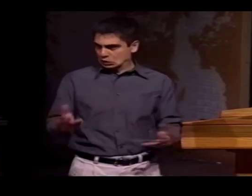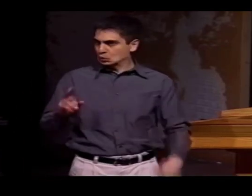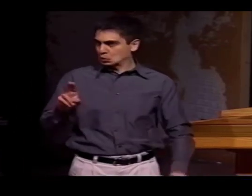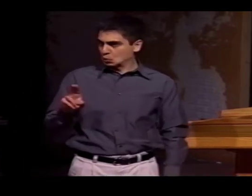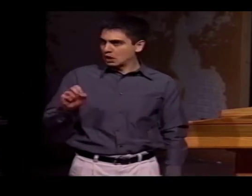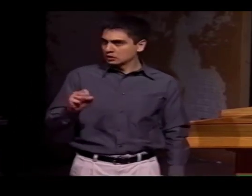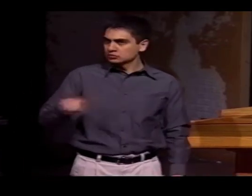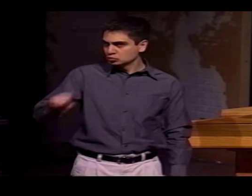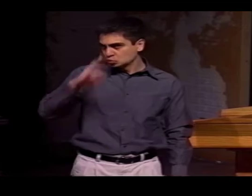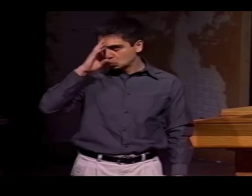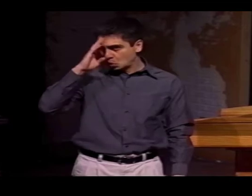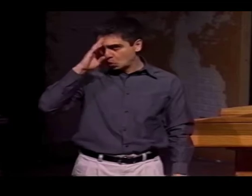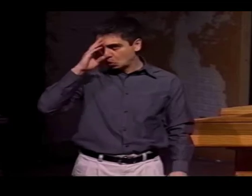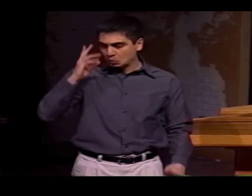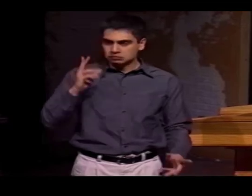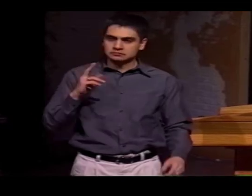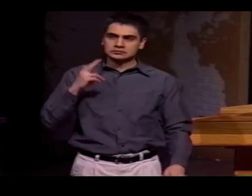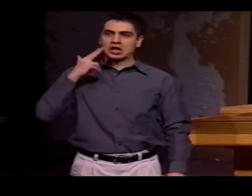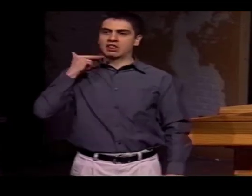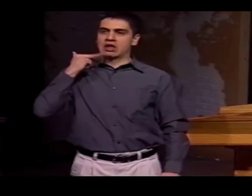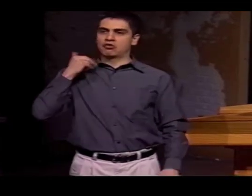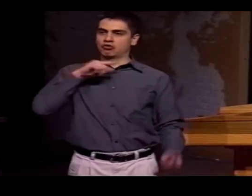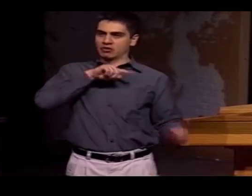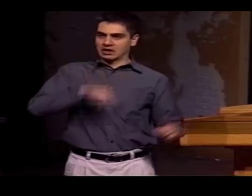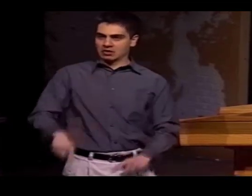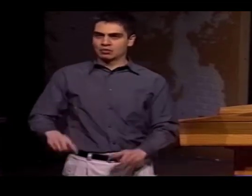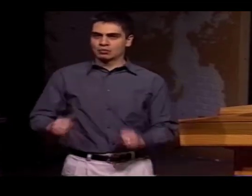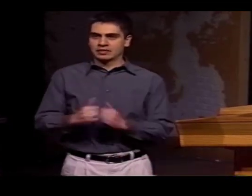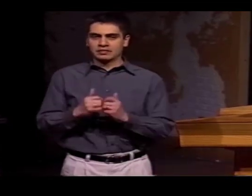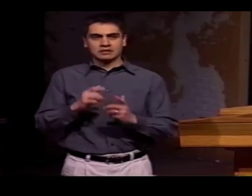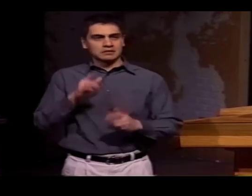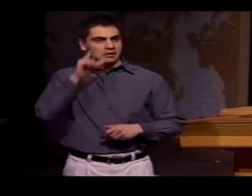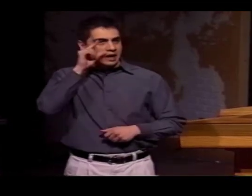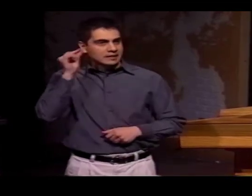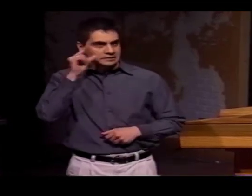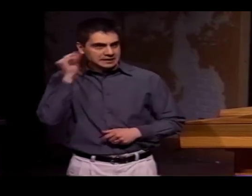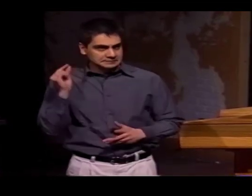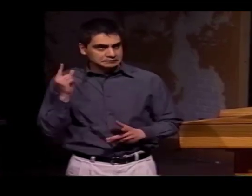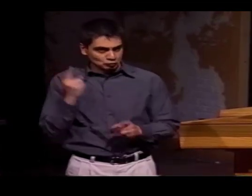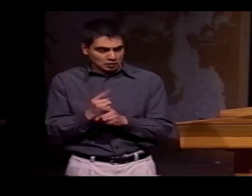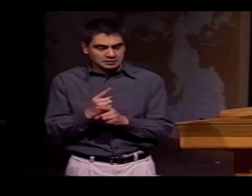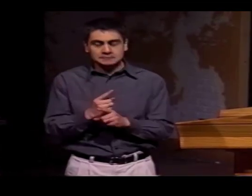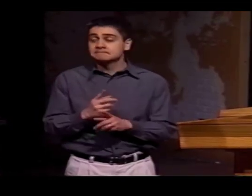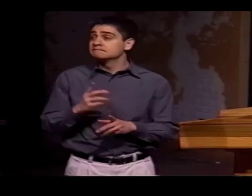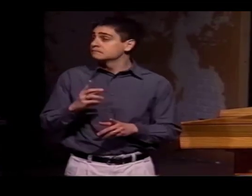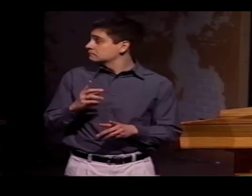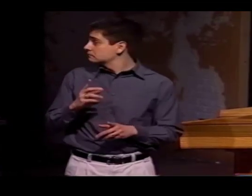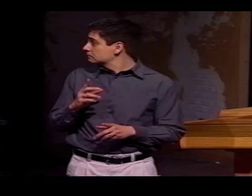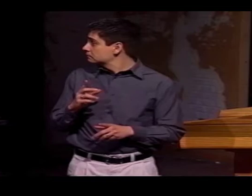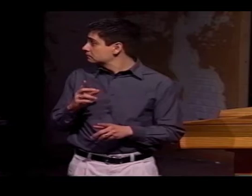CAME ACROSS THE WORLD TO HELP MOLD OTHER SIGN LANGUAGES. FOR EXAMPLE, WE KNOW THAT LAURENT CLERC CAME HERE